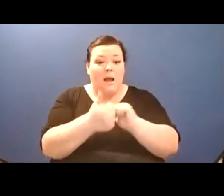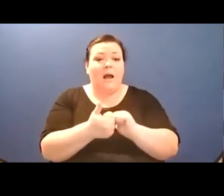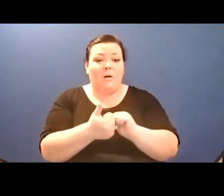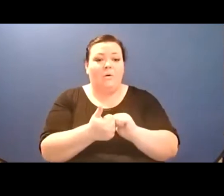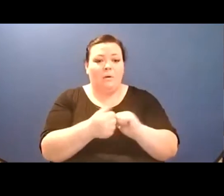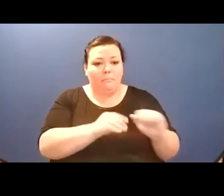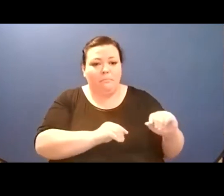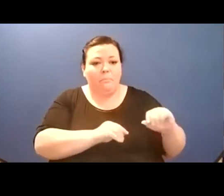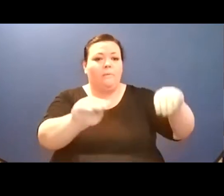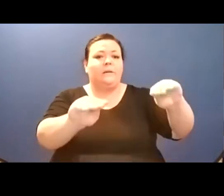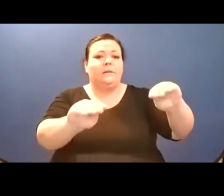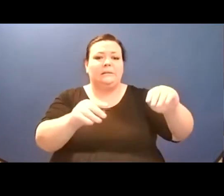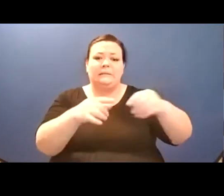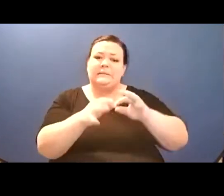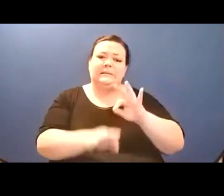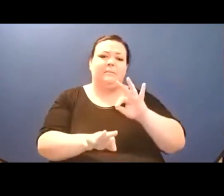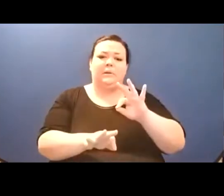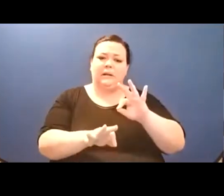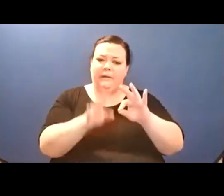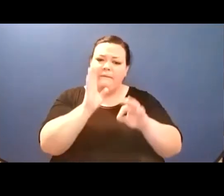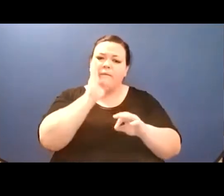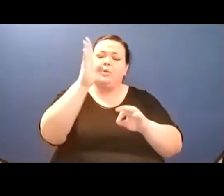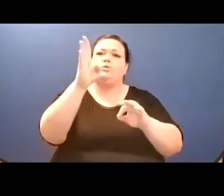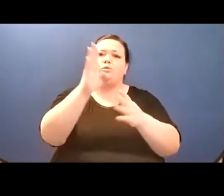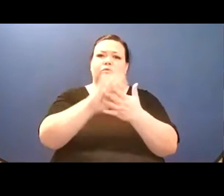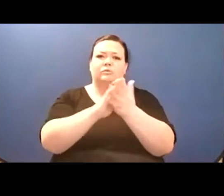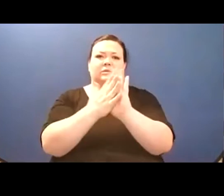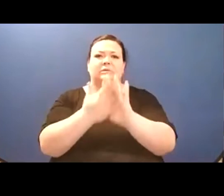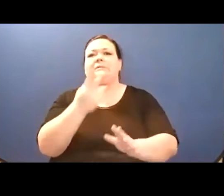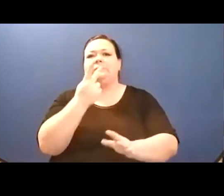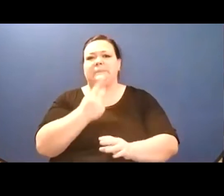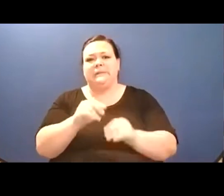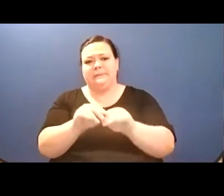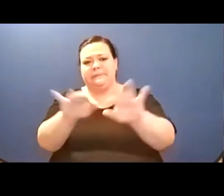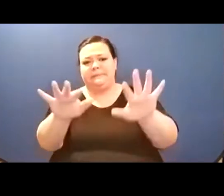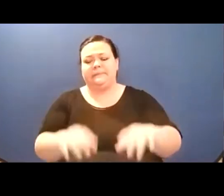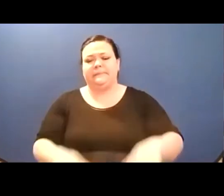sitting-under-a-tree-looking-at-the-leaves-above poem, called "Meadow Interregnum."